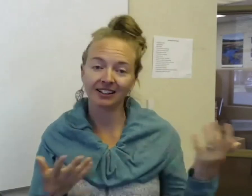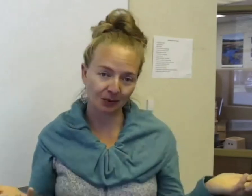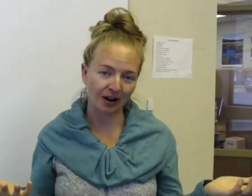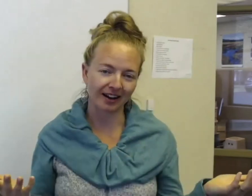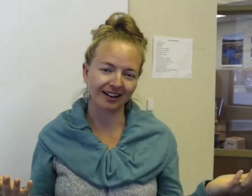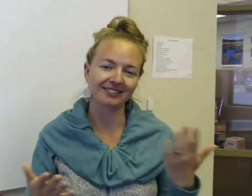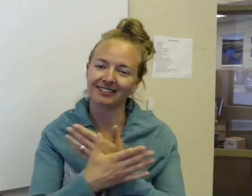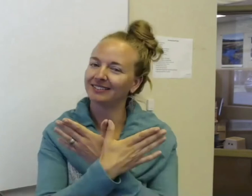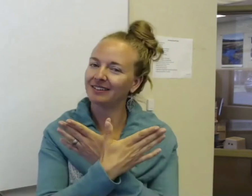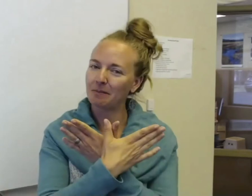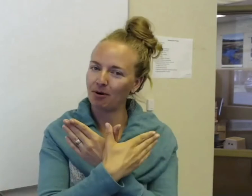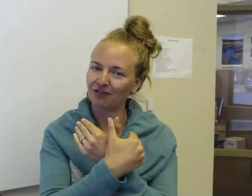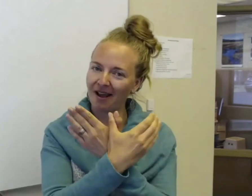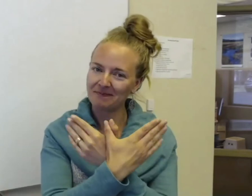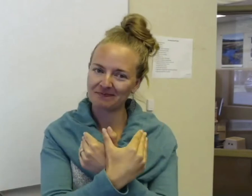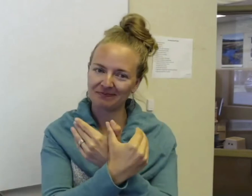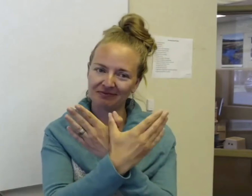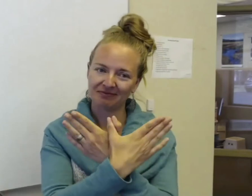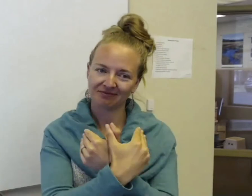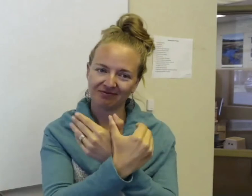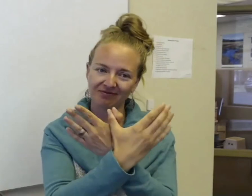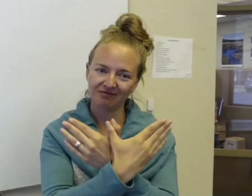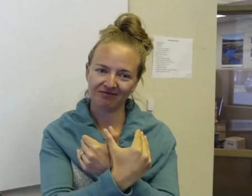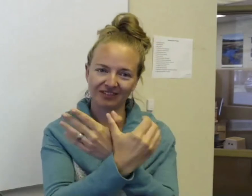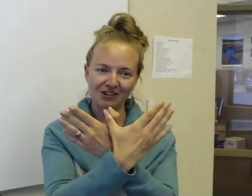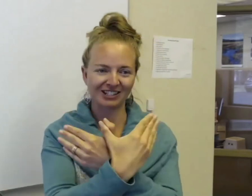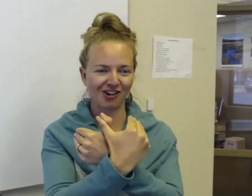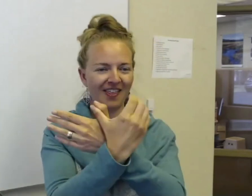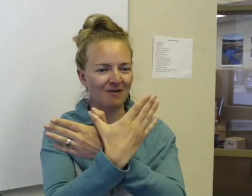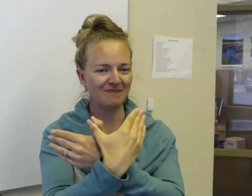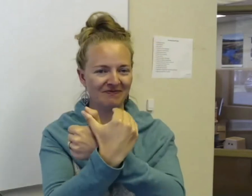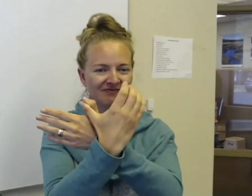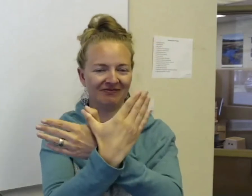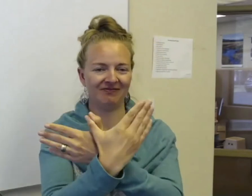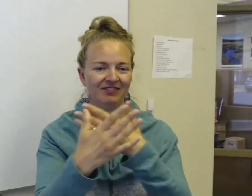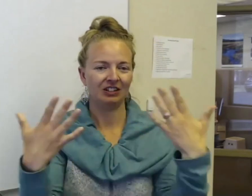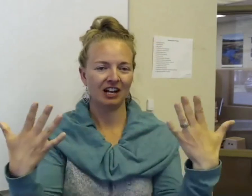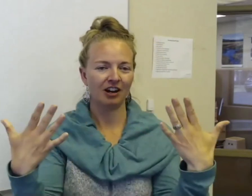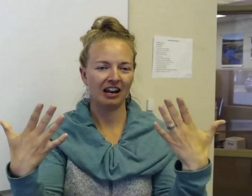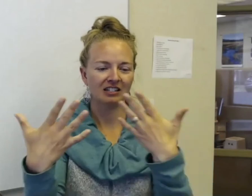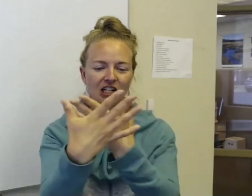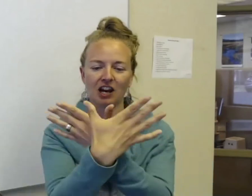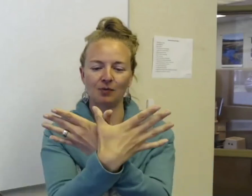is recognized is butterfly. Can you guys try that one? You take your hands and you, kind